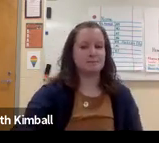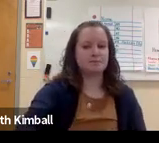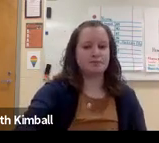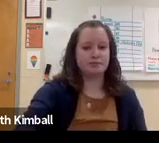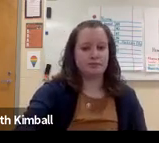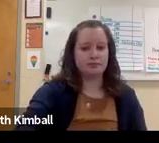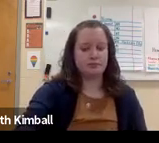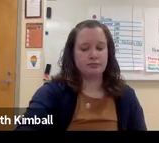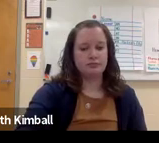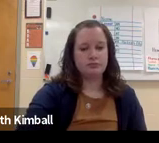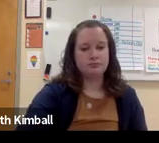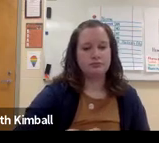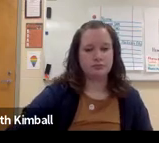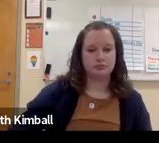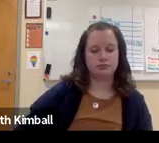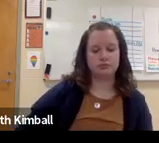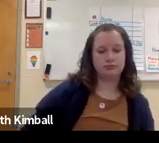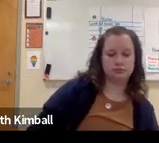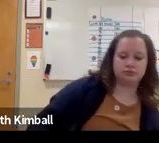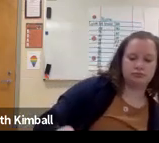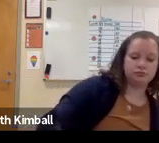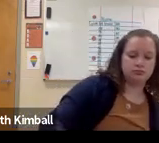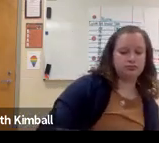and those that are in the field are developing those signs.